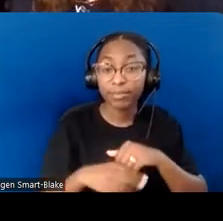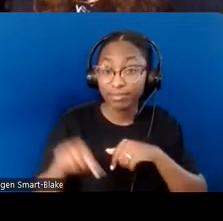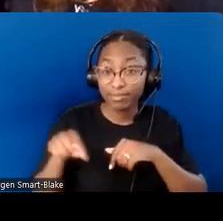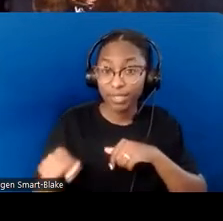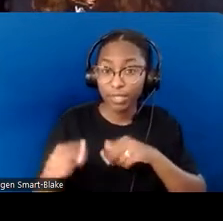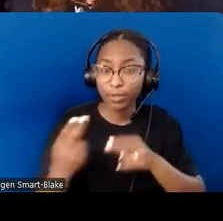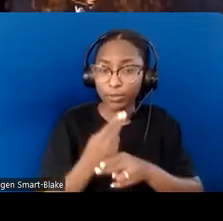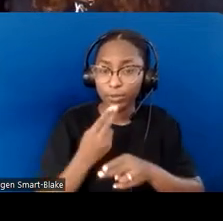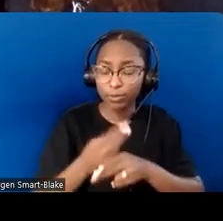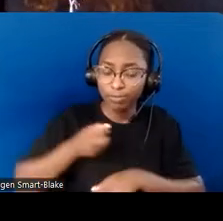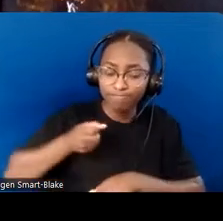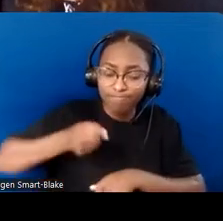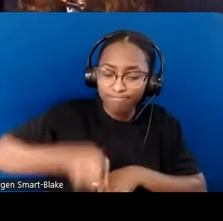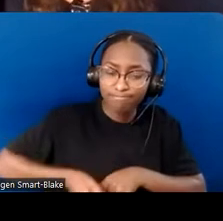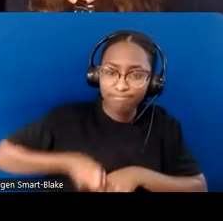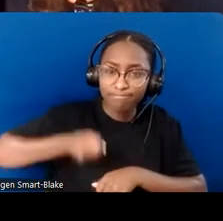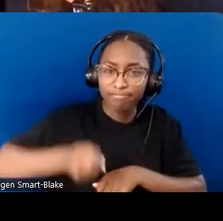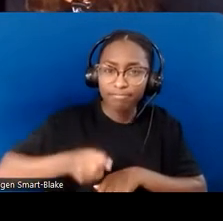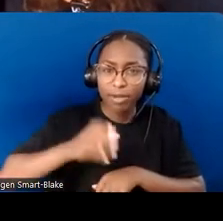They had a trust-building exercise outdoors,